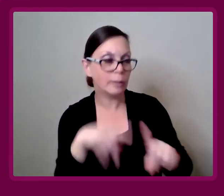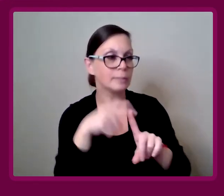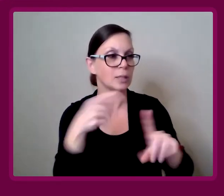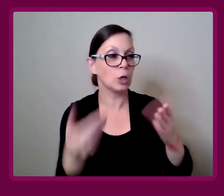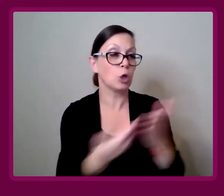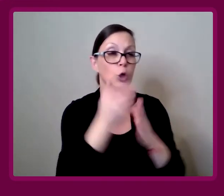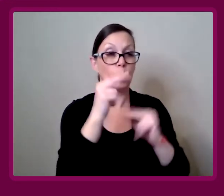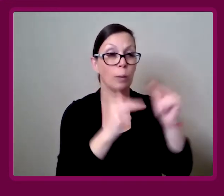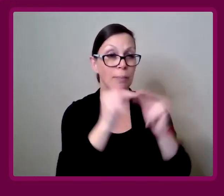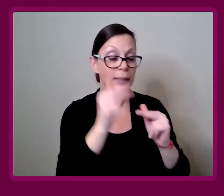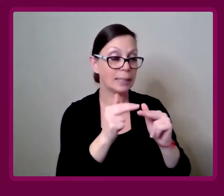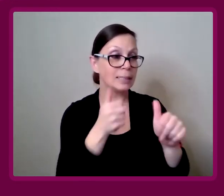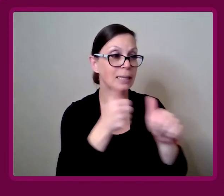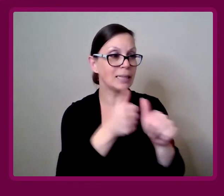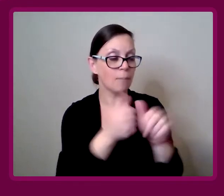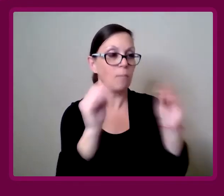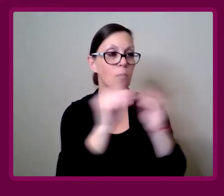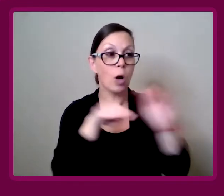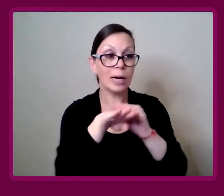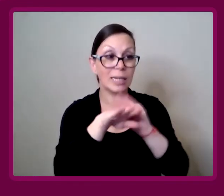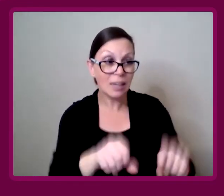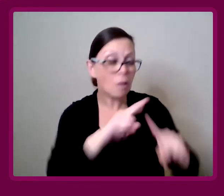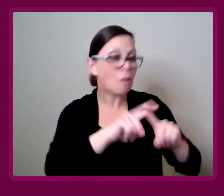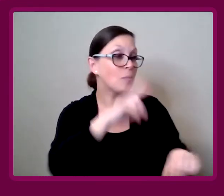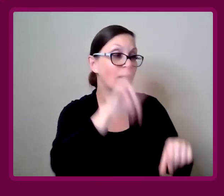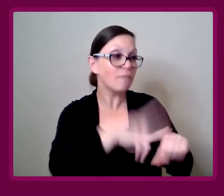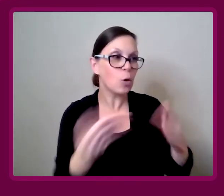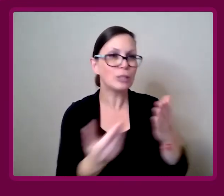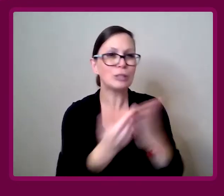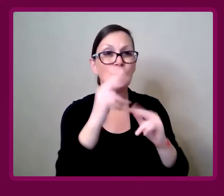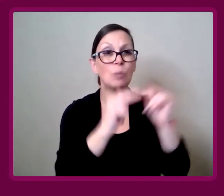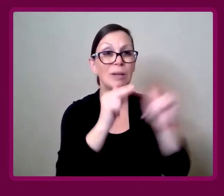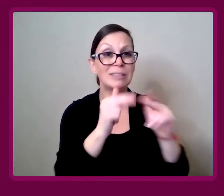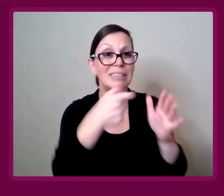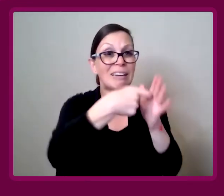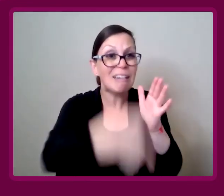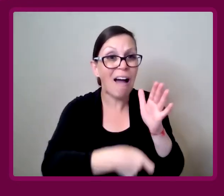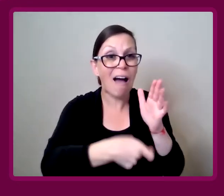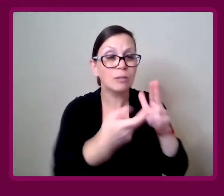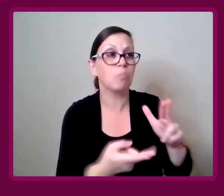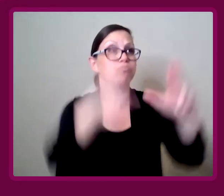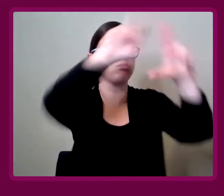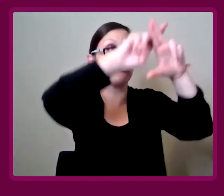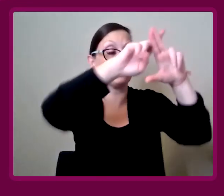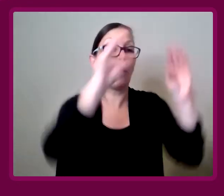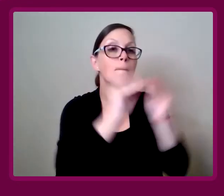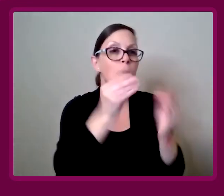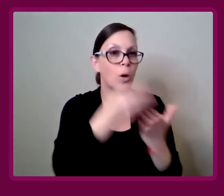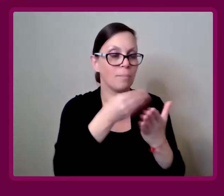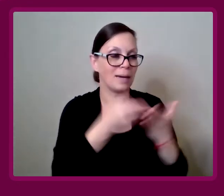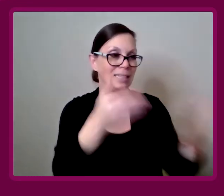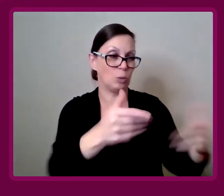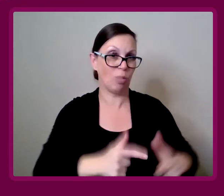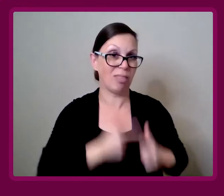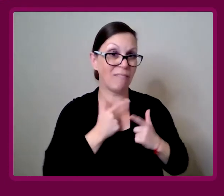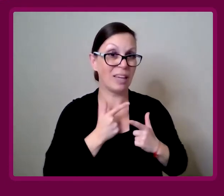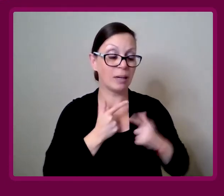homes or newer buildings are more accessible. But of course, newer buildings cost significantly more money to live in.